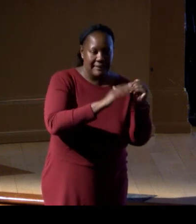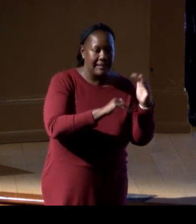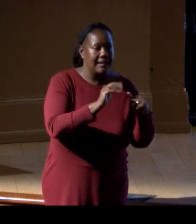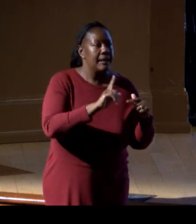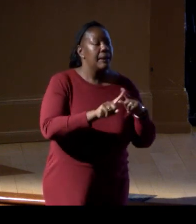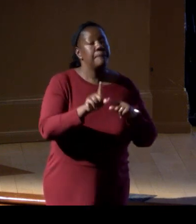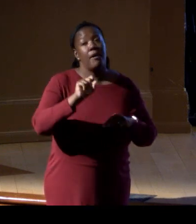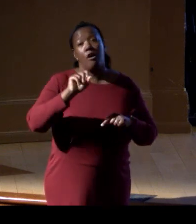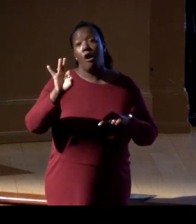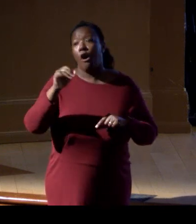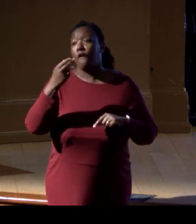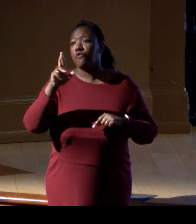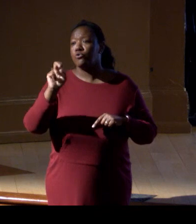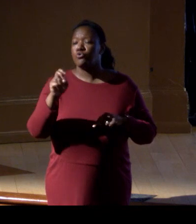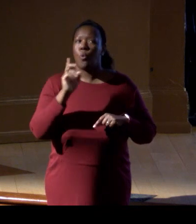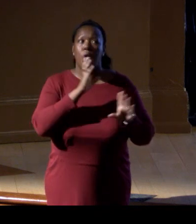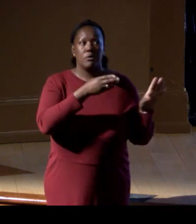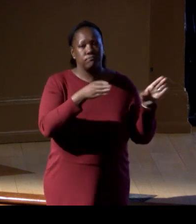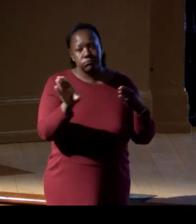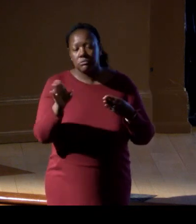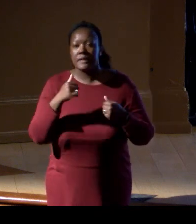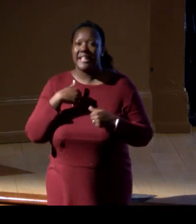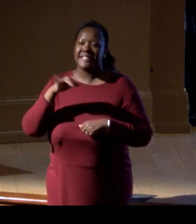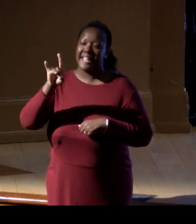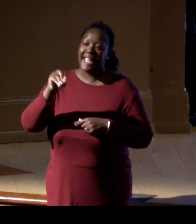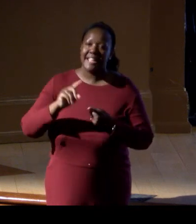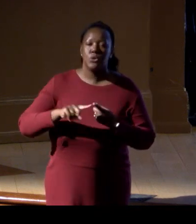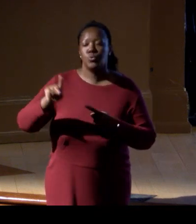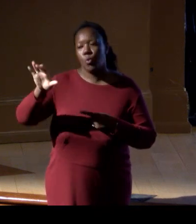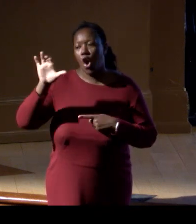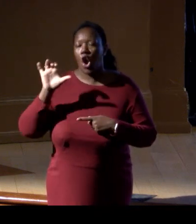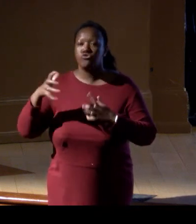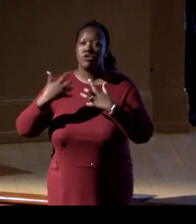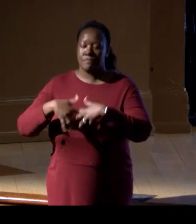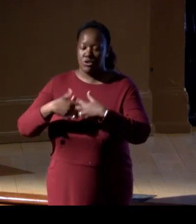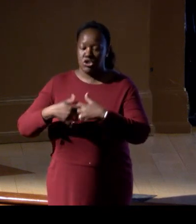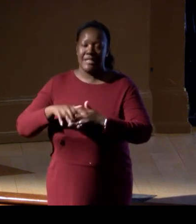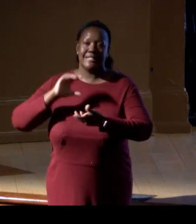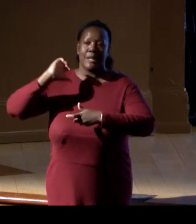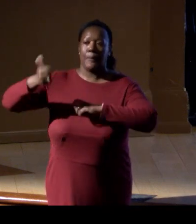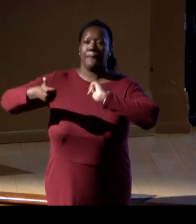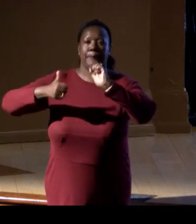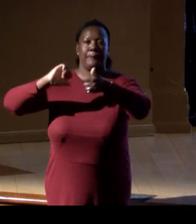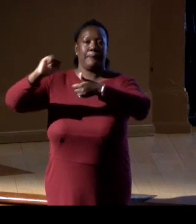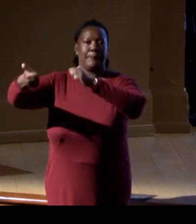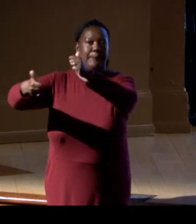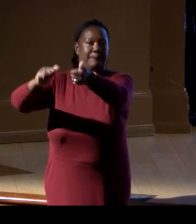is 80 to 100 machines that we're putting in areas of the ocean that don't have infrastructure.